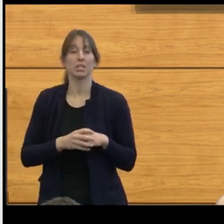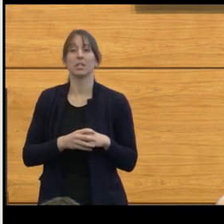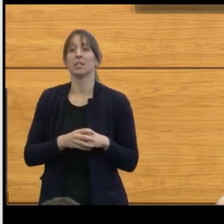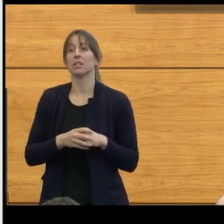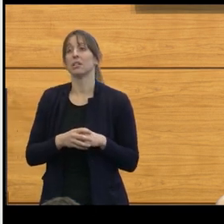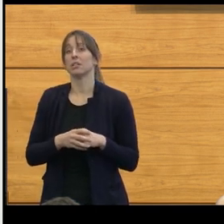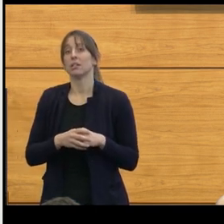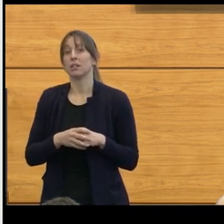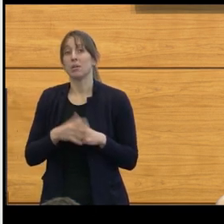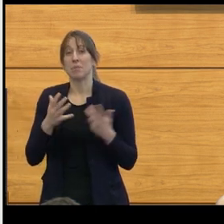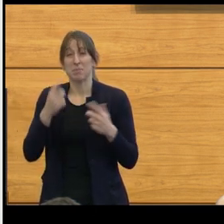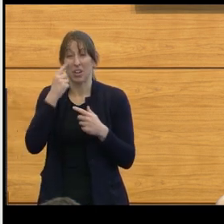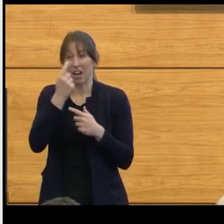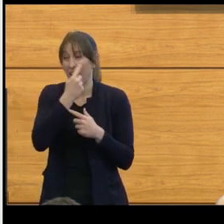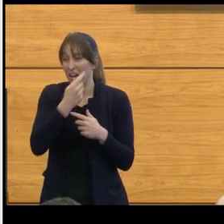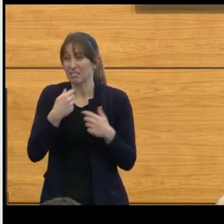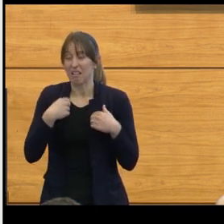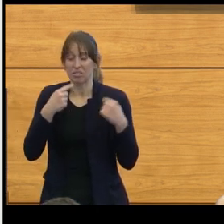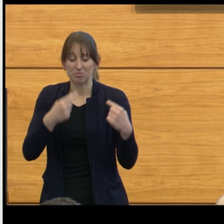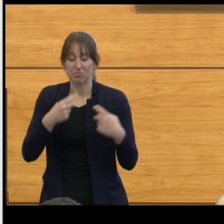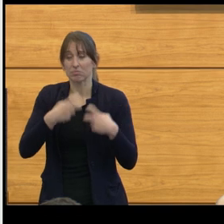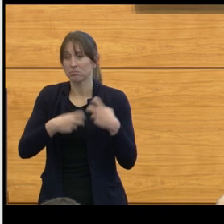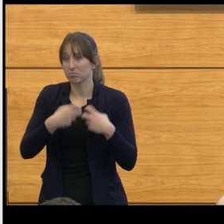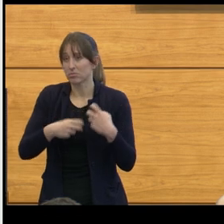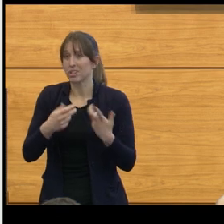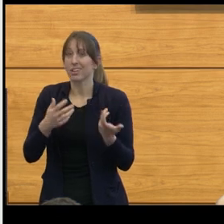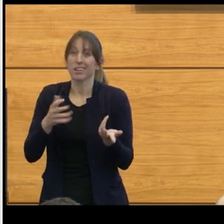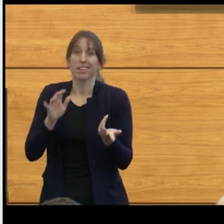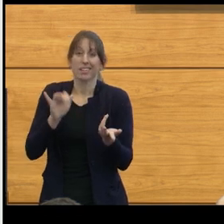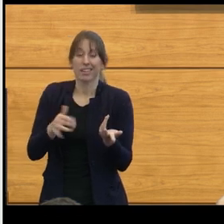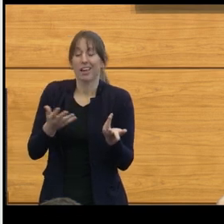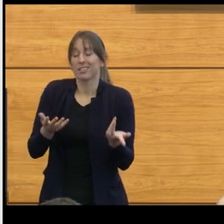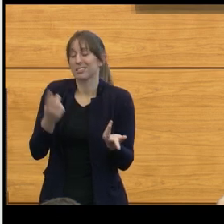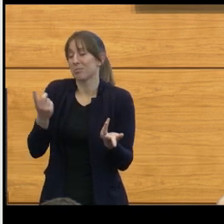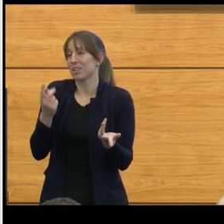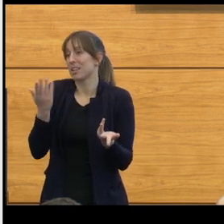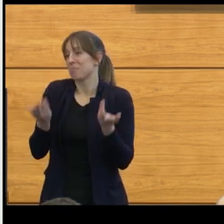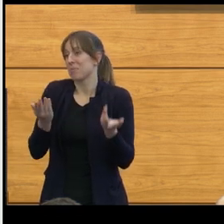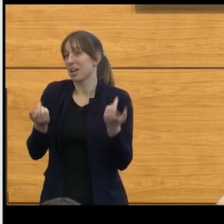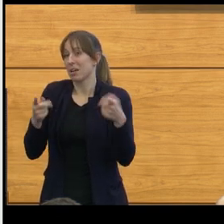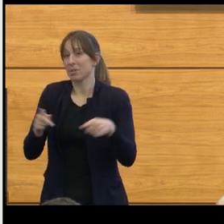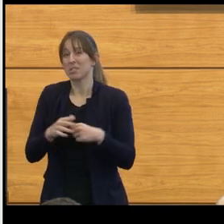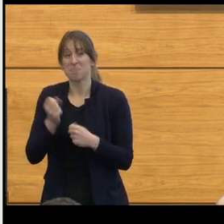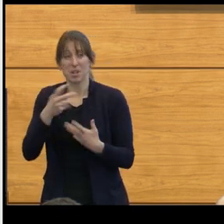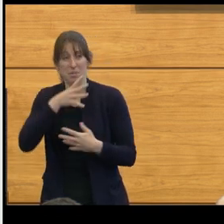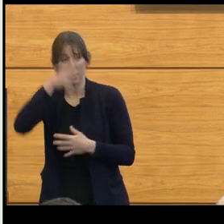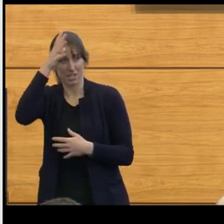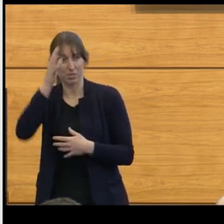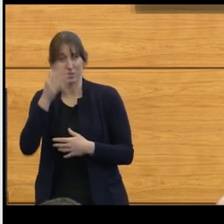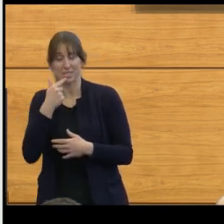All of those are really unacceptable outcomes. And parents will say to you, you know, if you're gonna take care of my child,